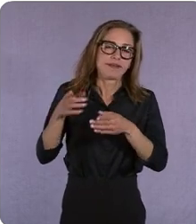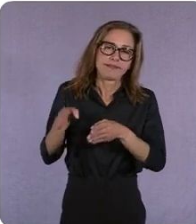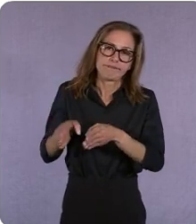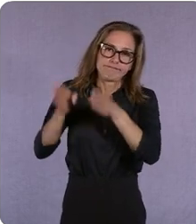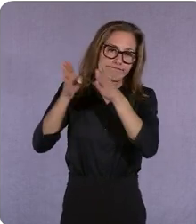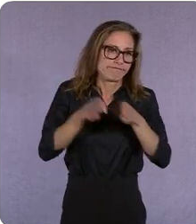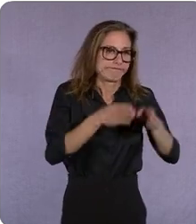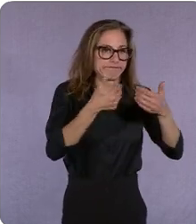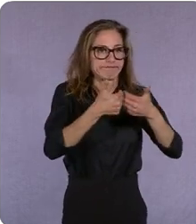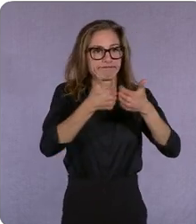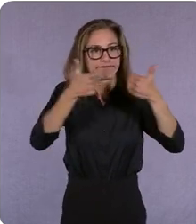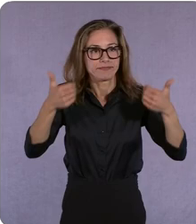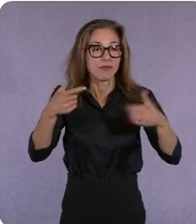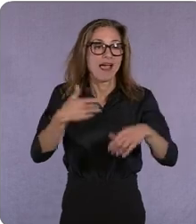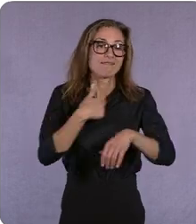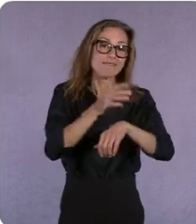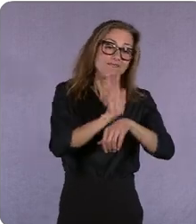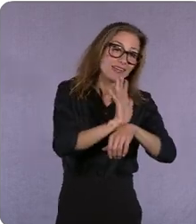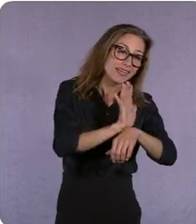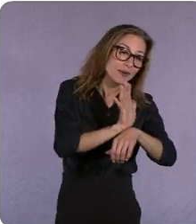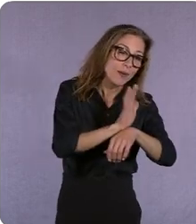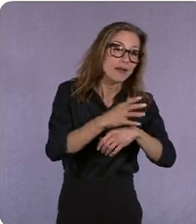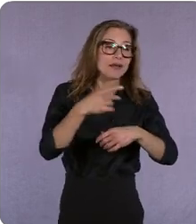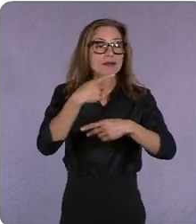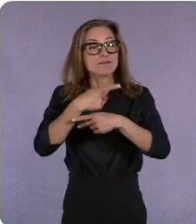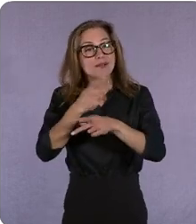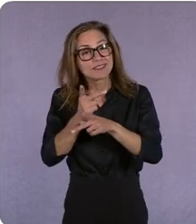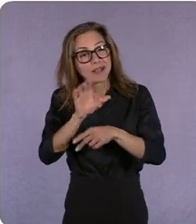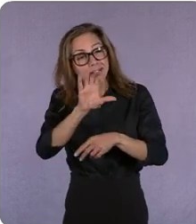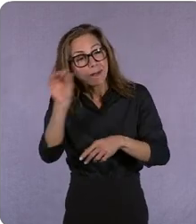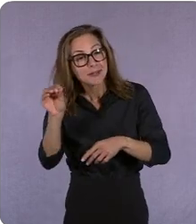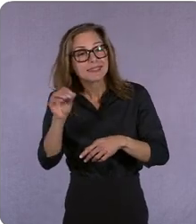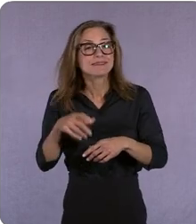film and tv production companies and you had social storytelling and digital companies often